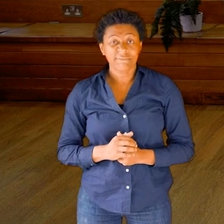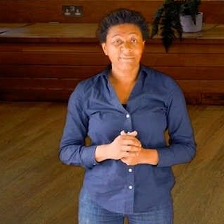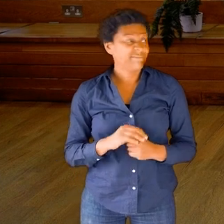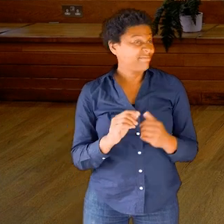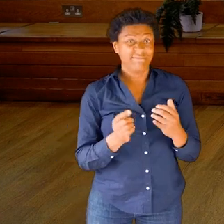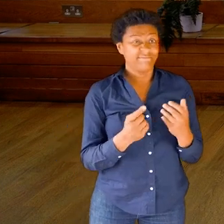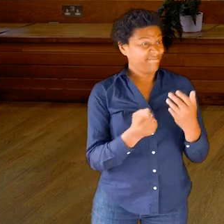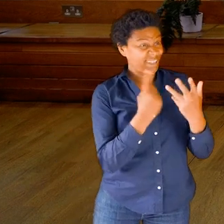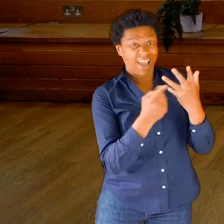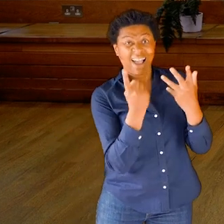and everything in between.